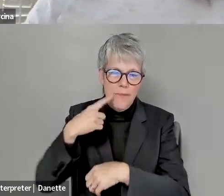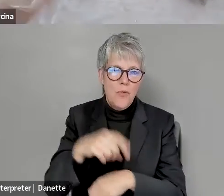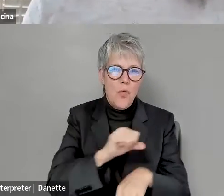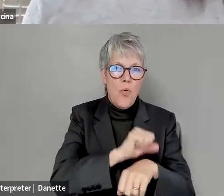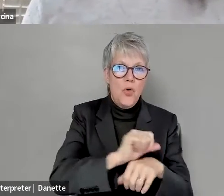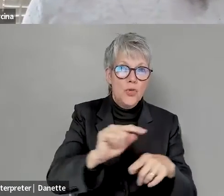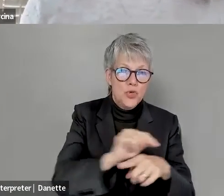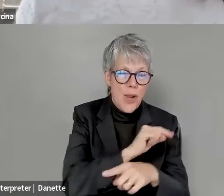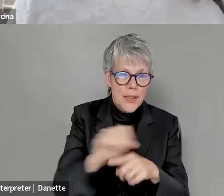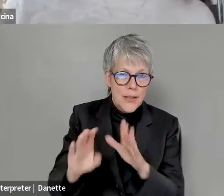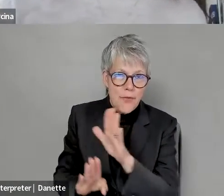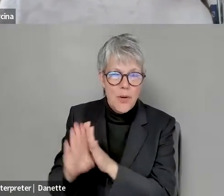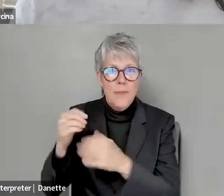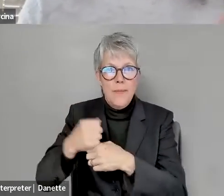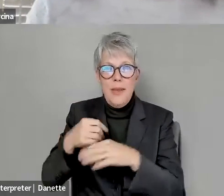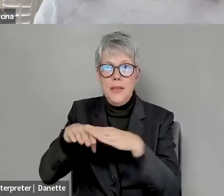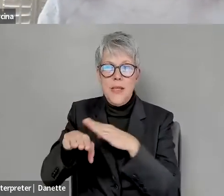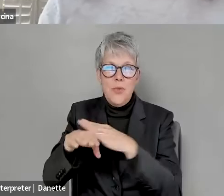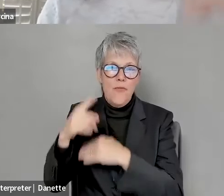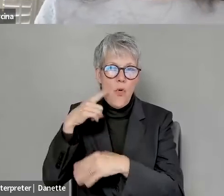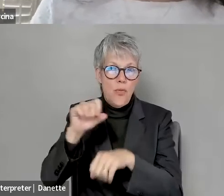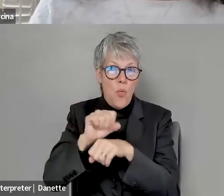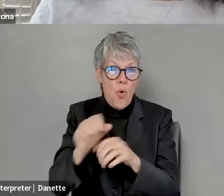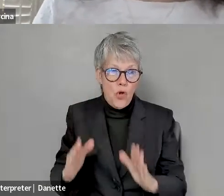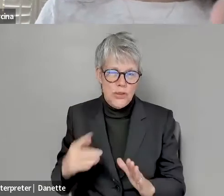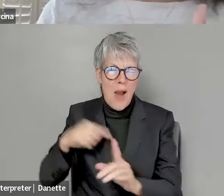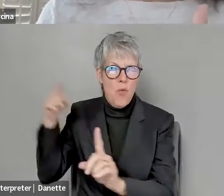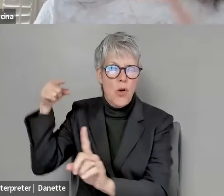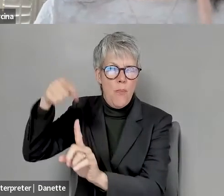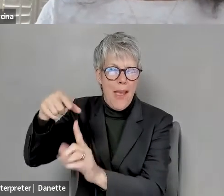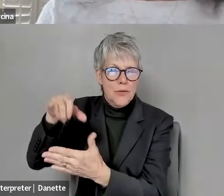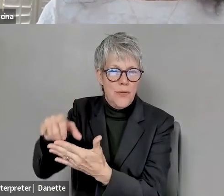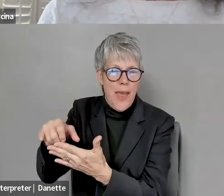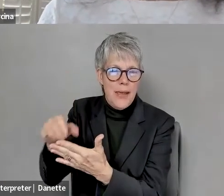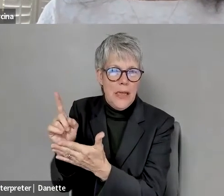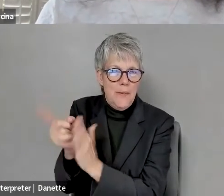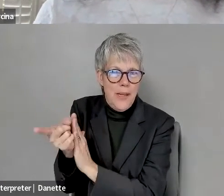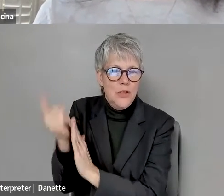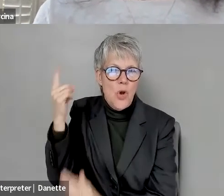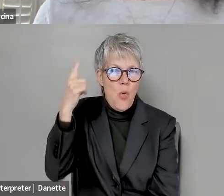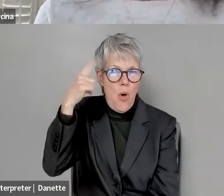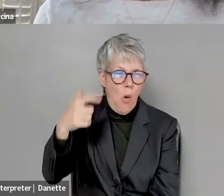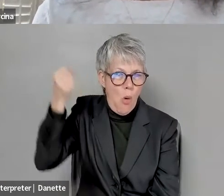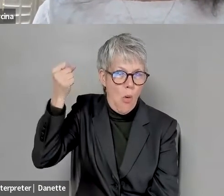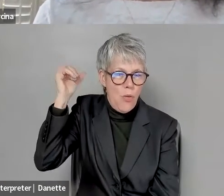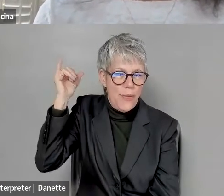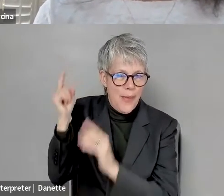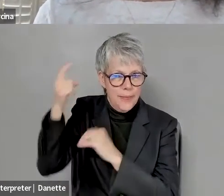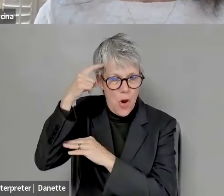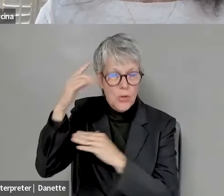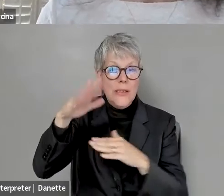to make it more accessible for those learners. And i'm going to go back to that in another couple of slides, so hang on to that um next slide, please.